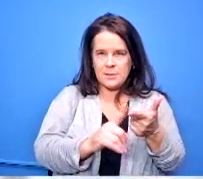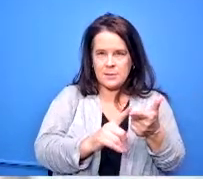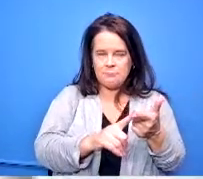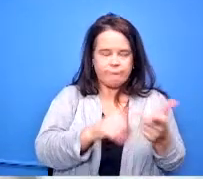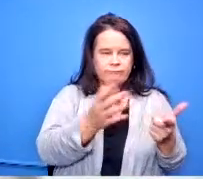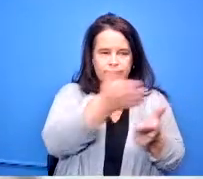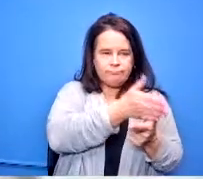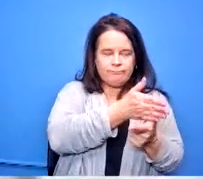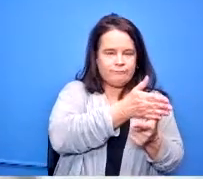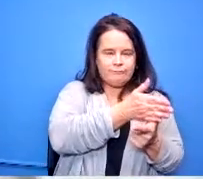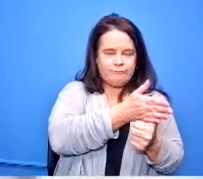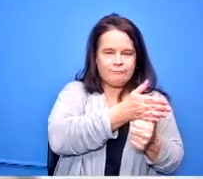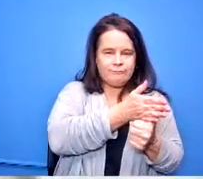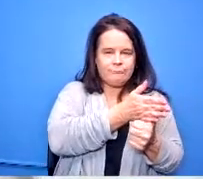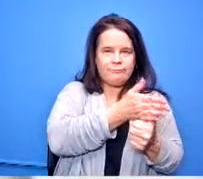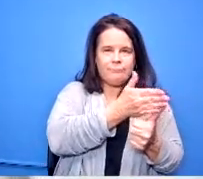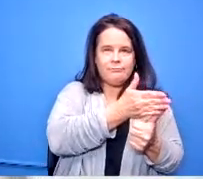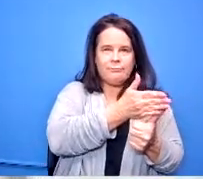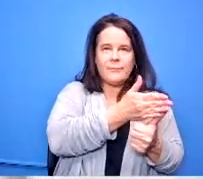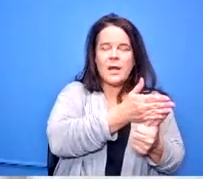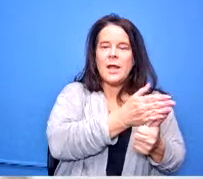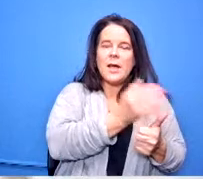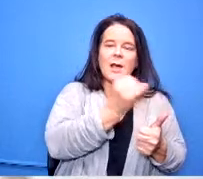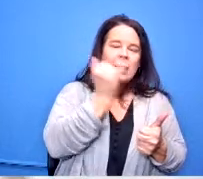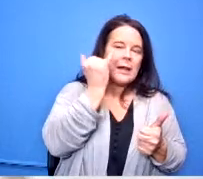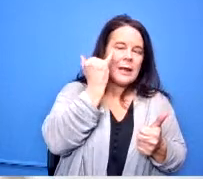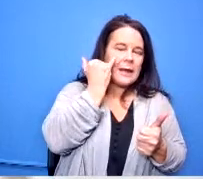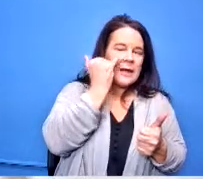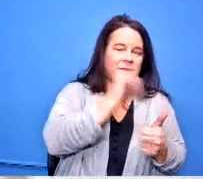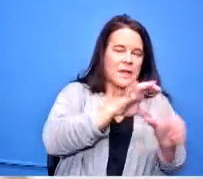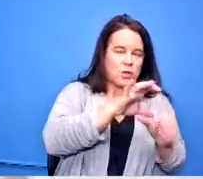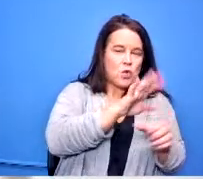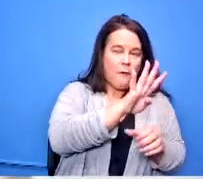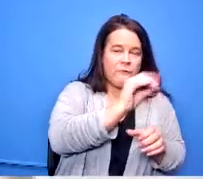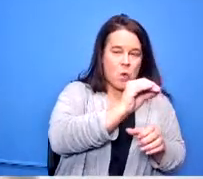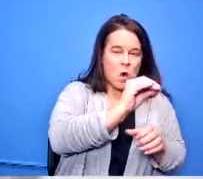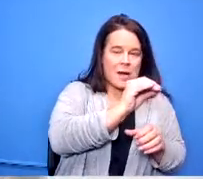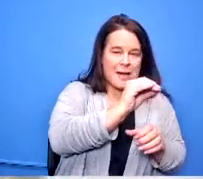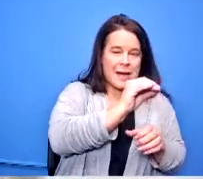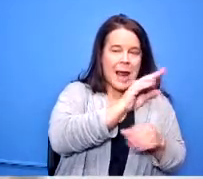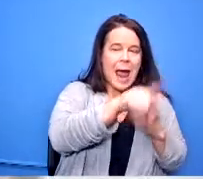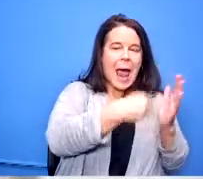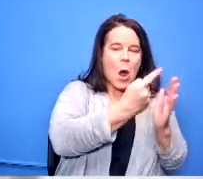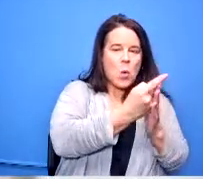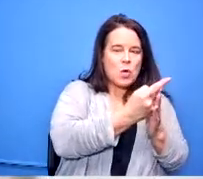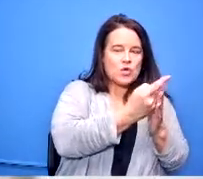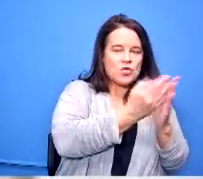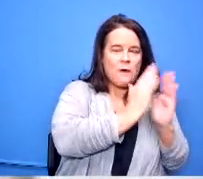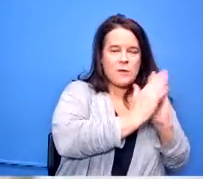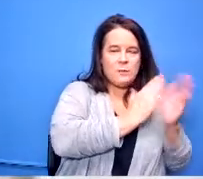40 hours of community service over the course of their four years of high school or they can engage